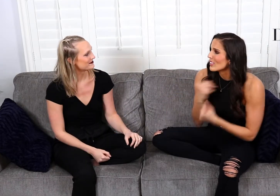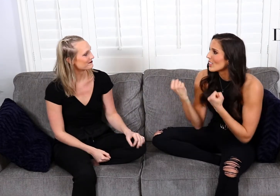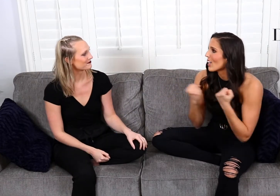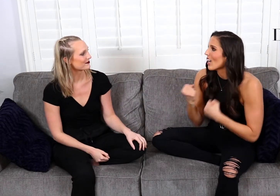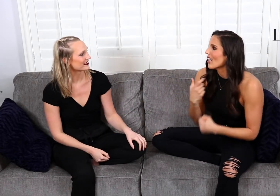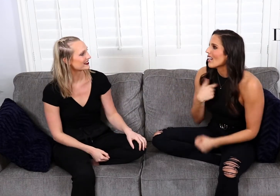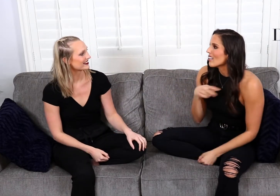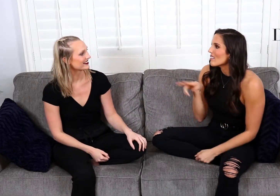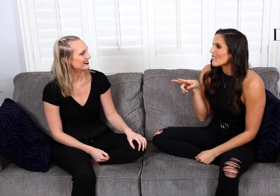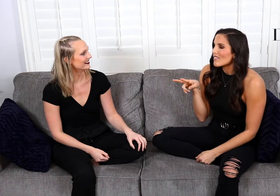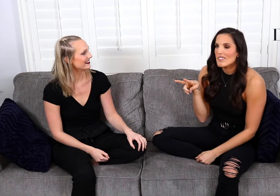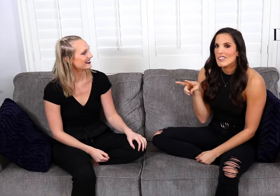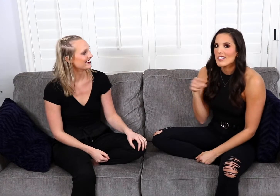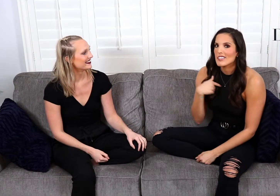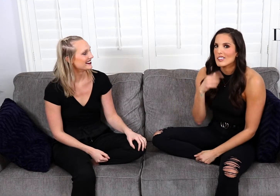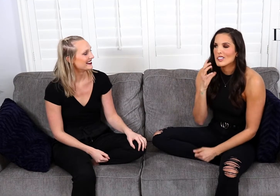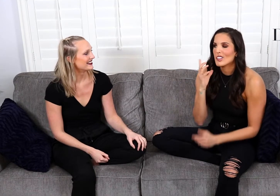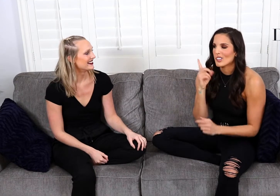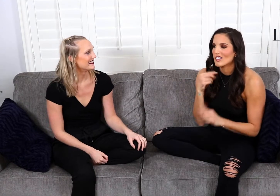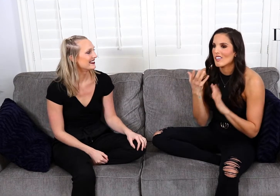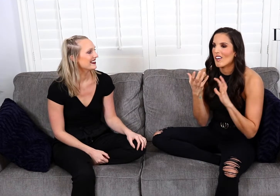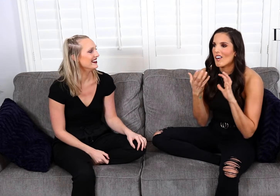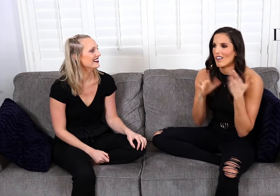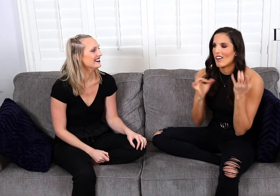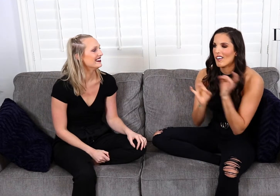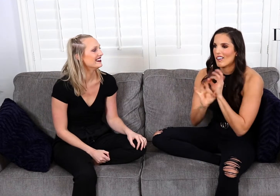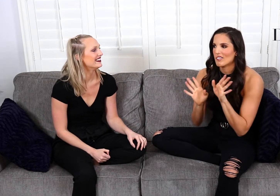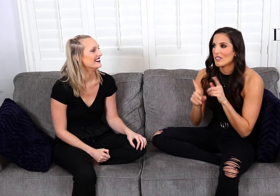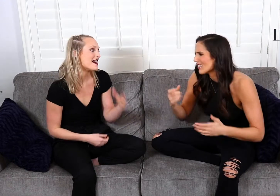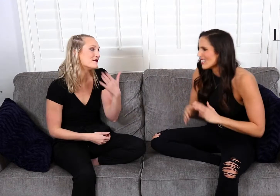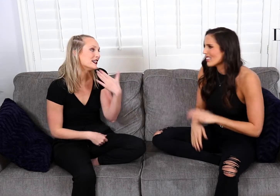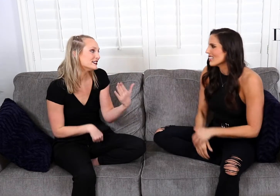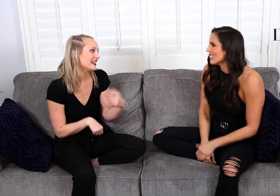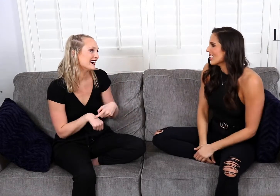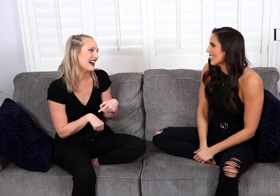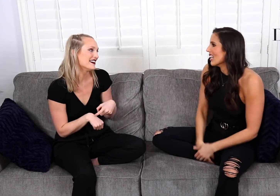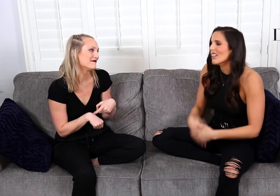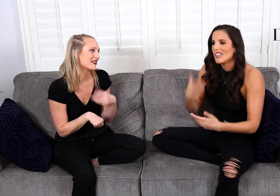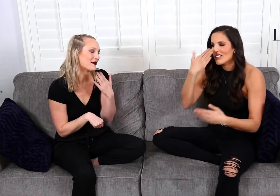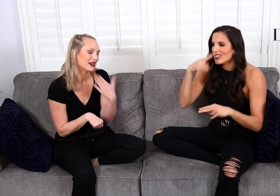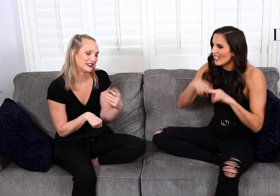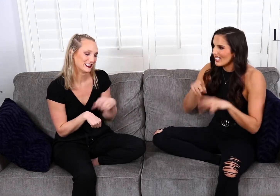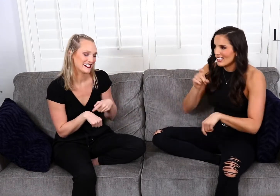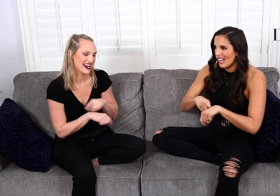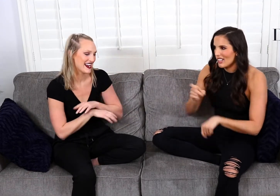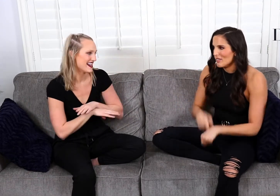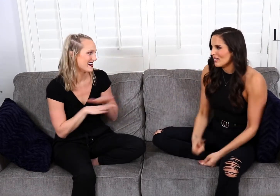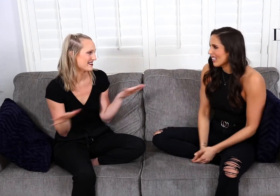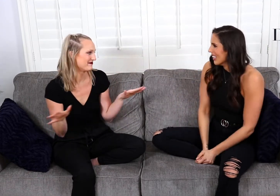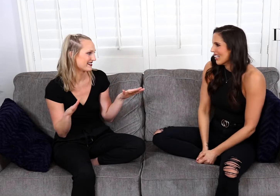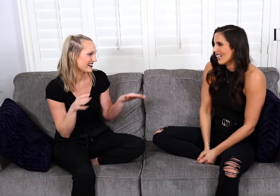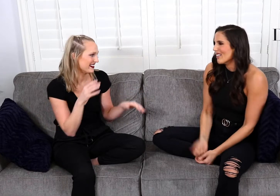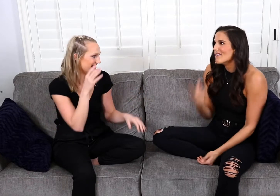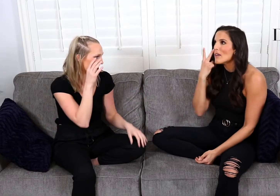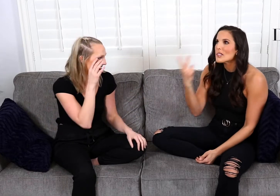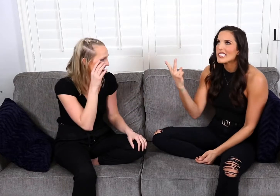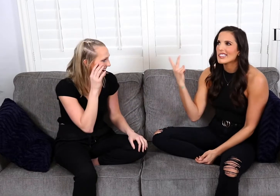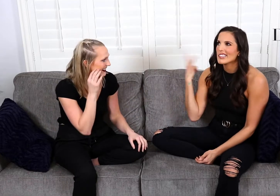Yeah! A fancy car and I was like, I look awful! But, it was a good time...good time! Oh, yeah. It was fun times!